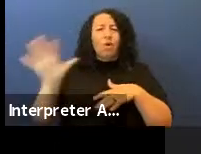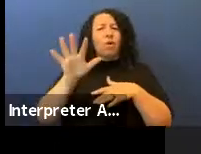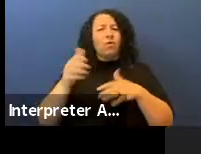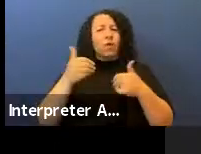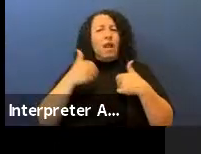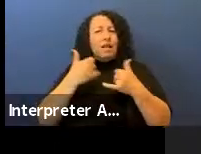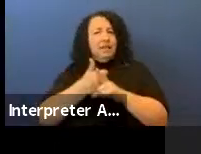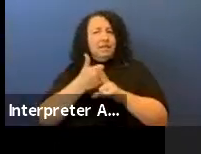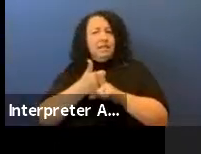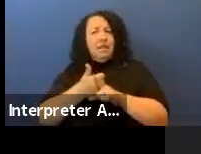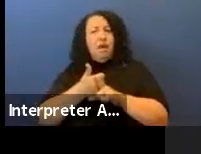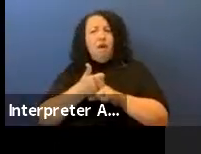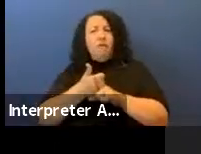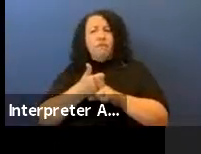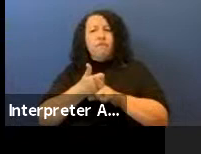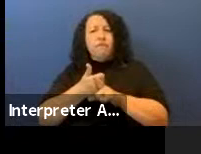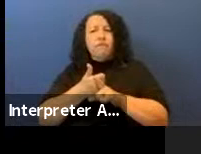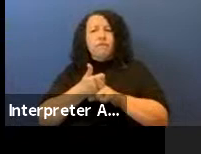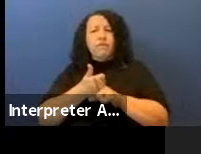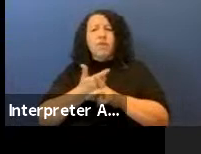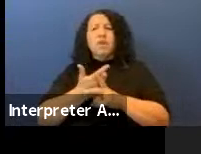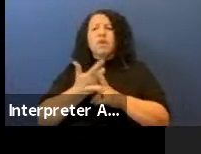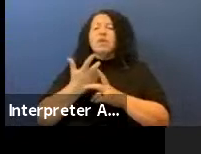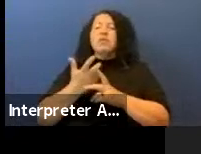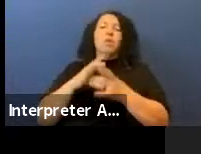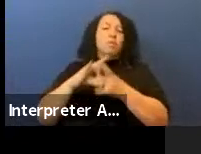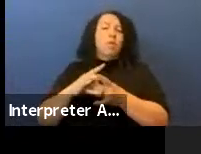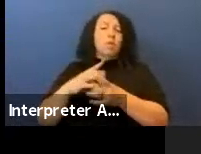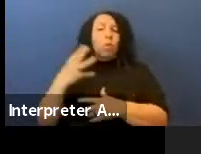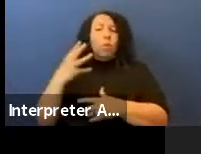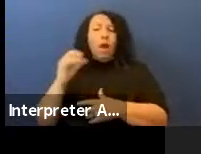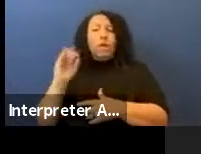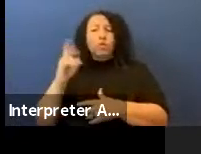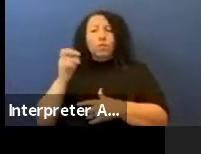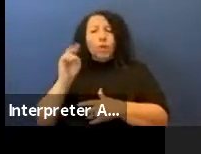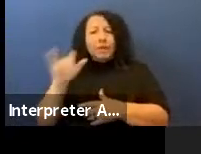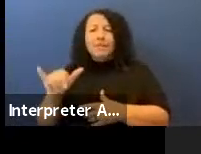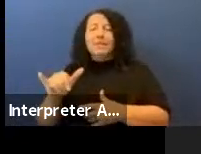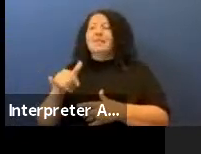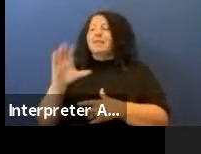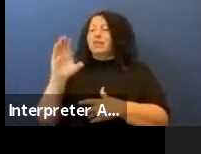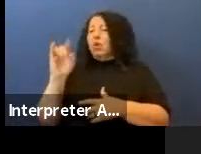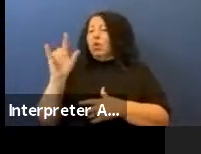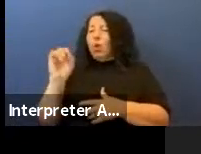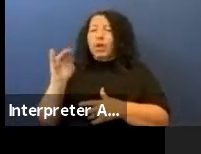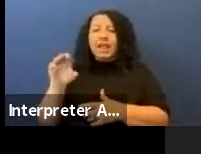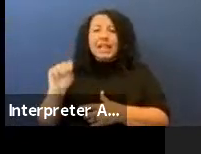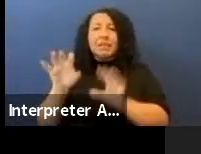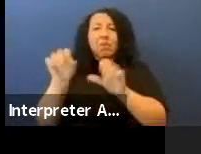and colonialism. I'm sharing this image that was a collage that was created